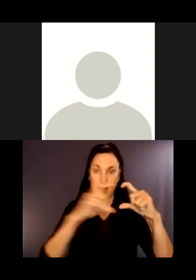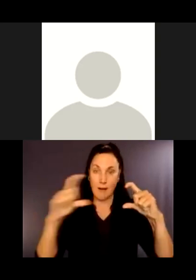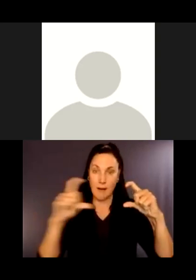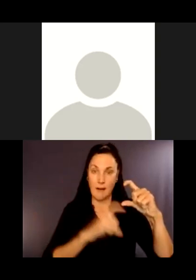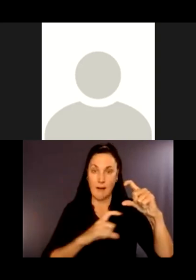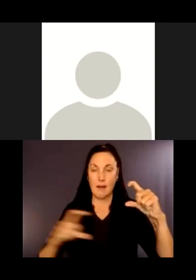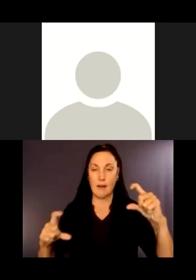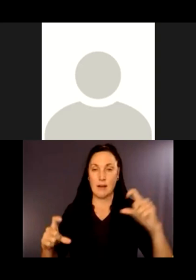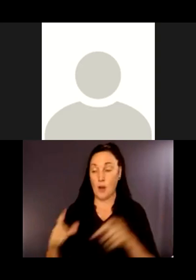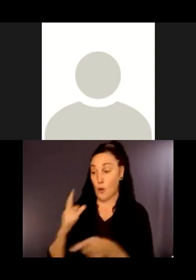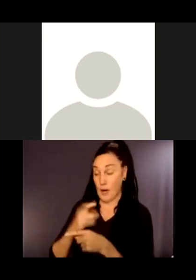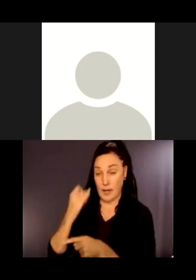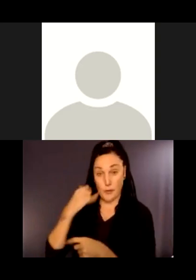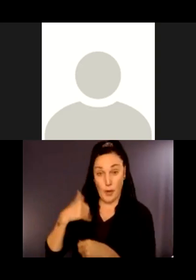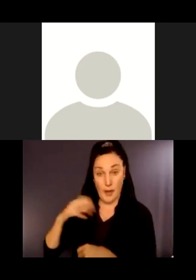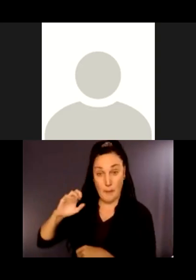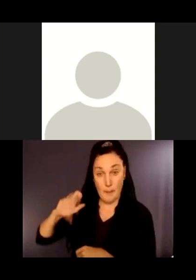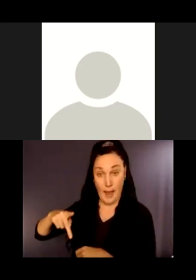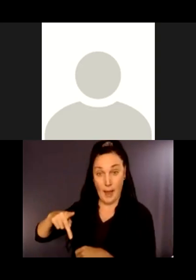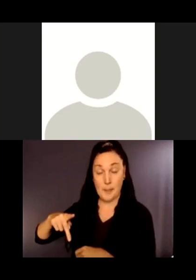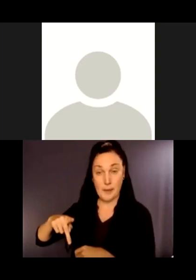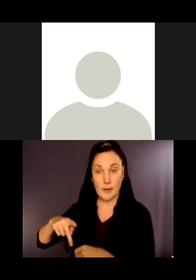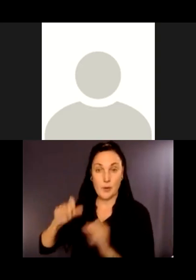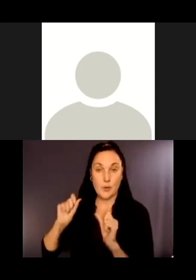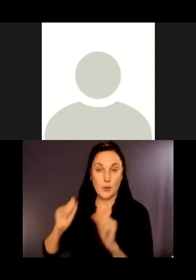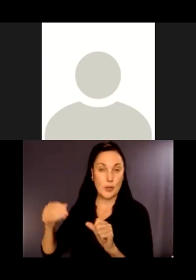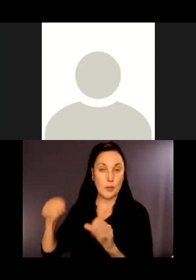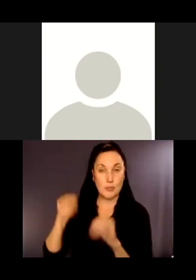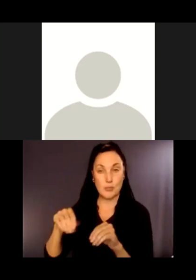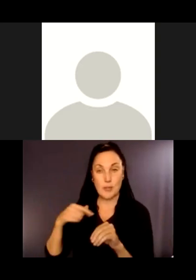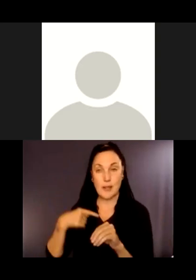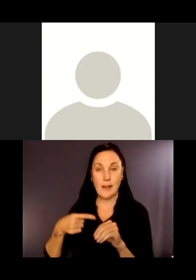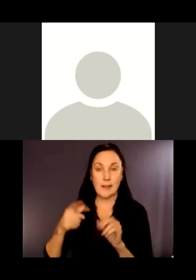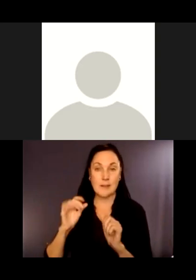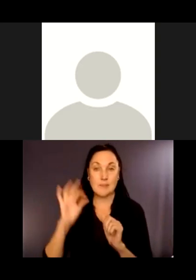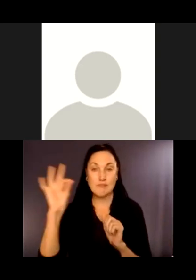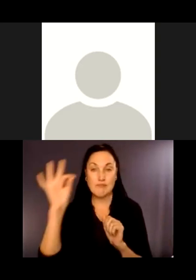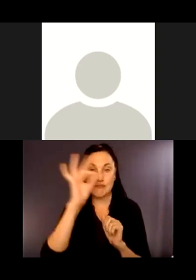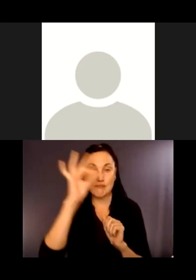If you had printed maps, you could put markers with how many miles in they are. Awesome.